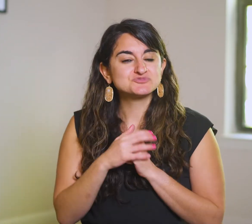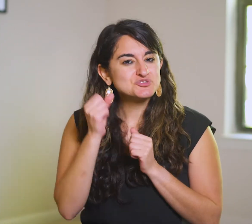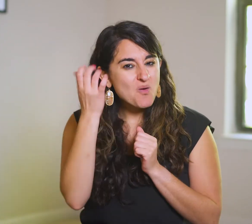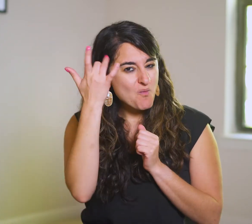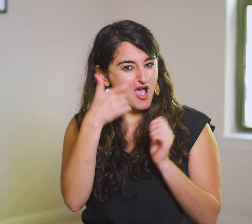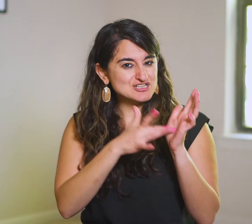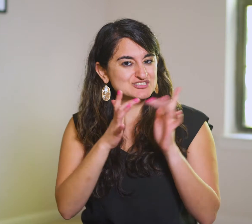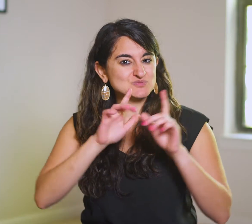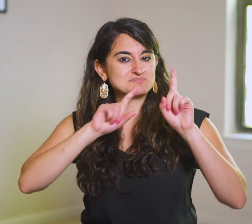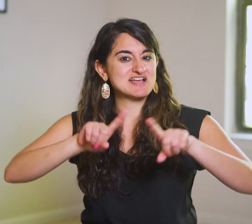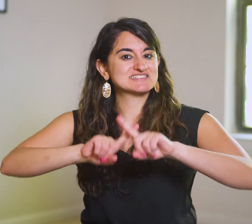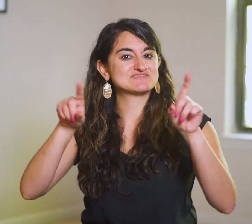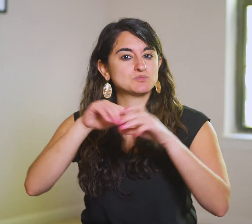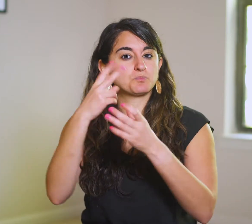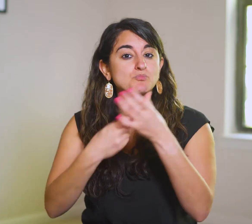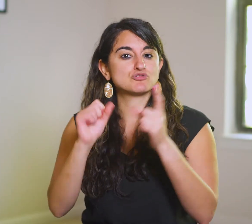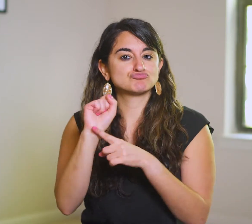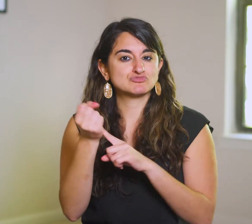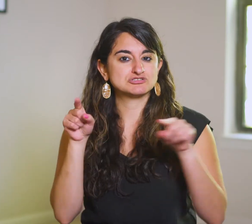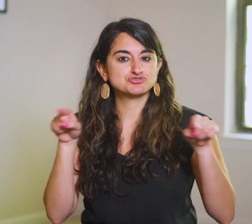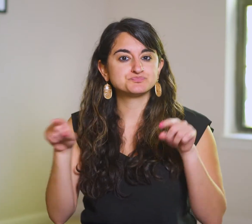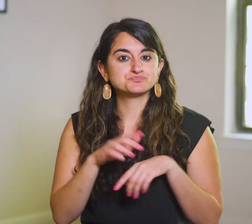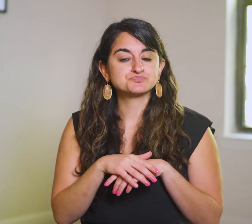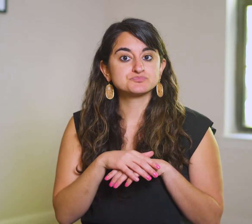Why does He respond differently in these situations?